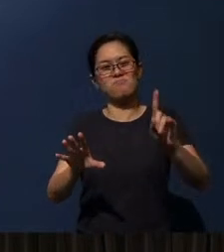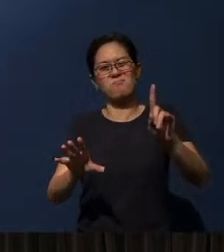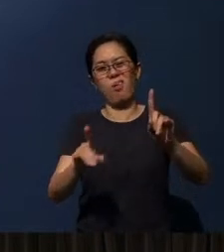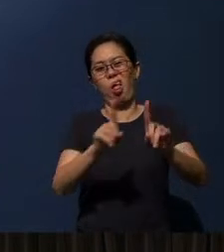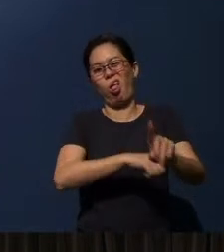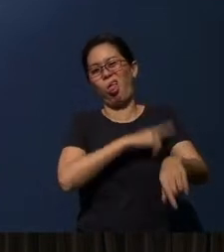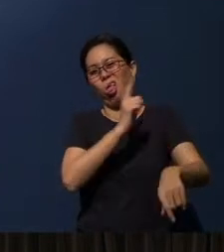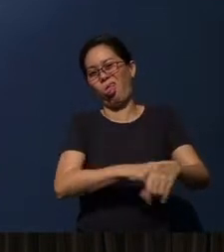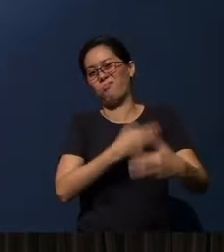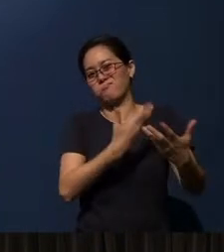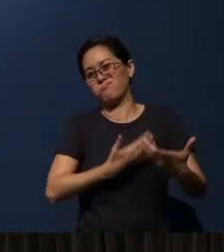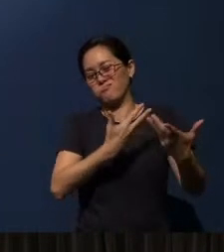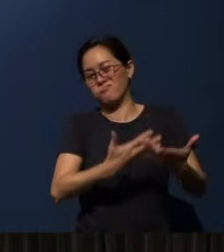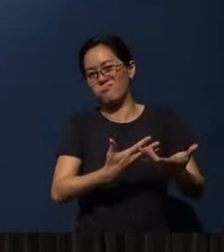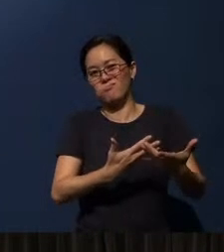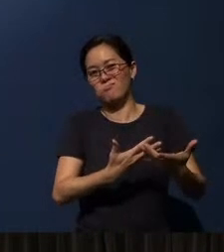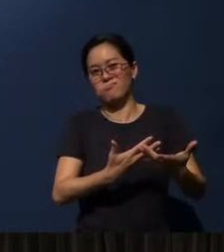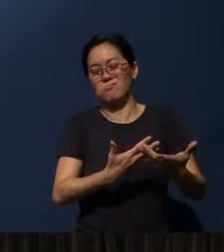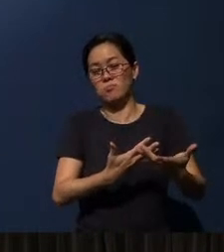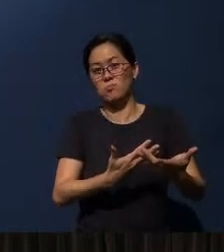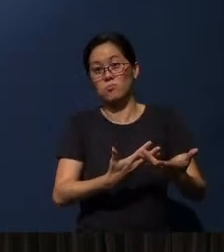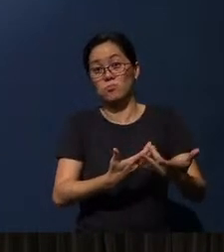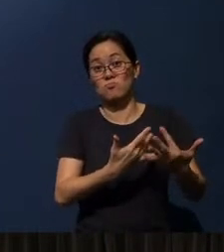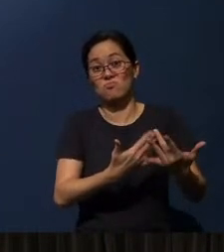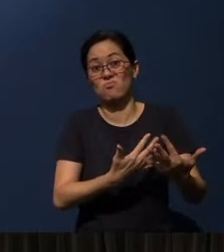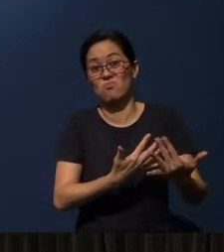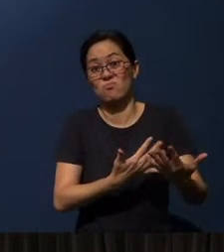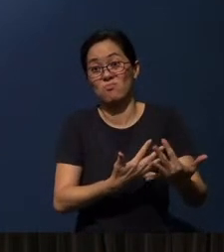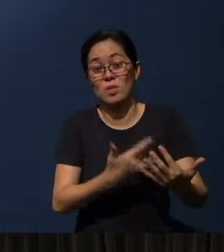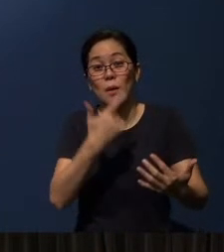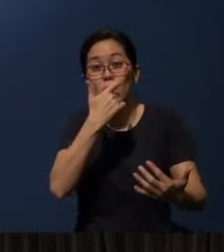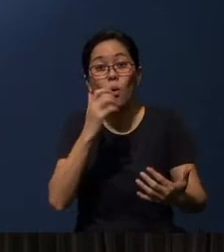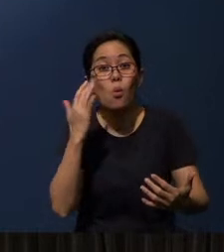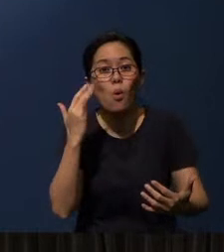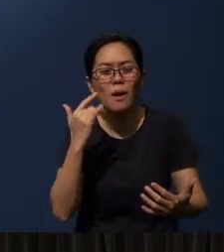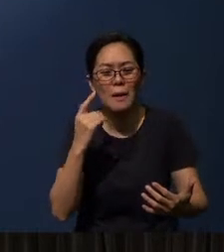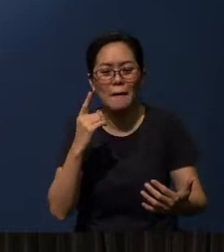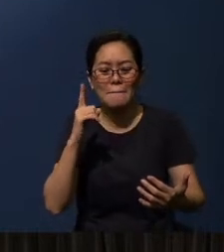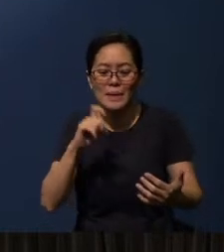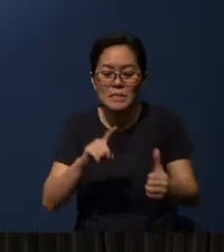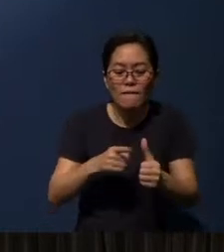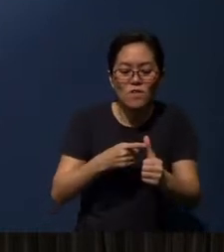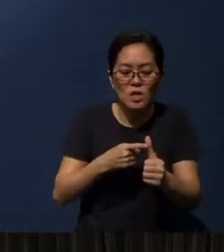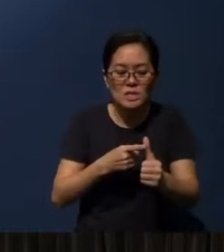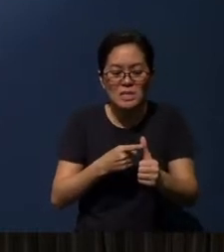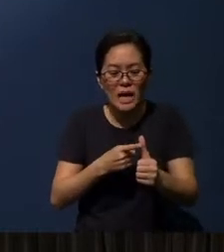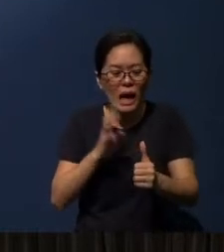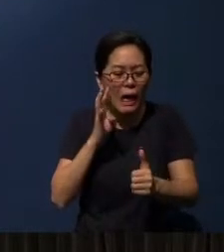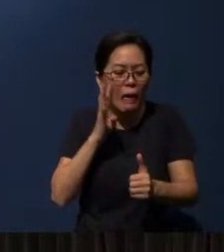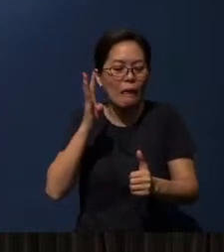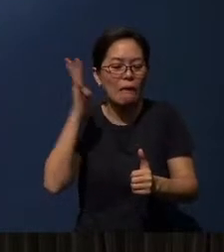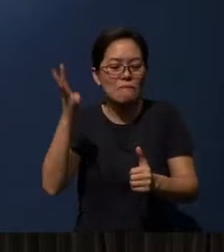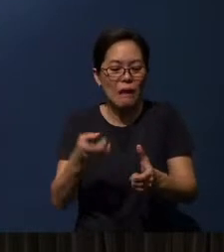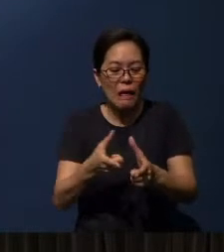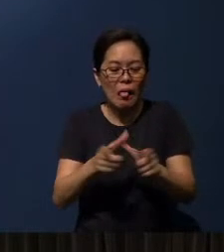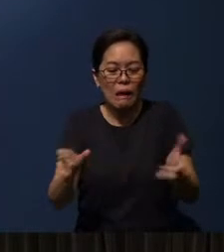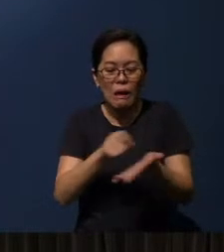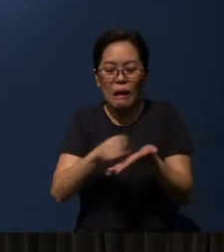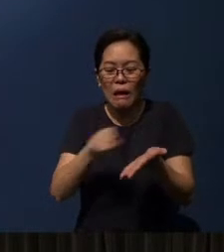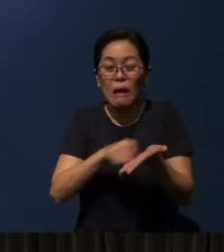You have to wait a long time because you have to first help them to invent their (alphabet), their language into script.